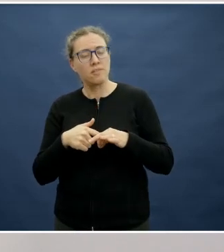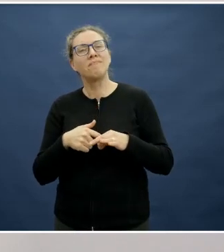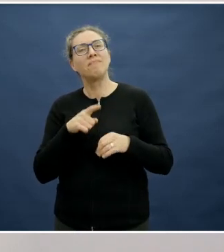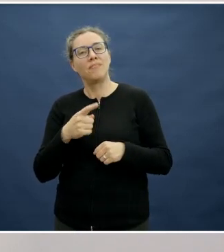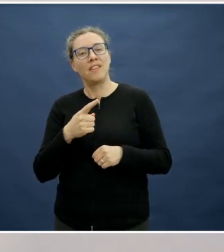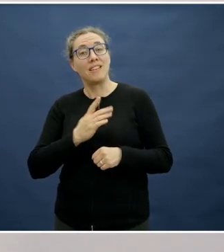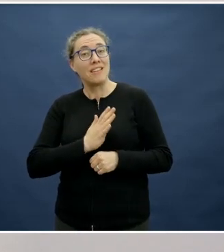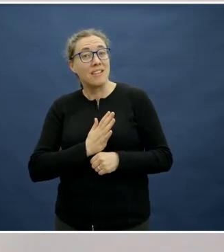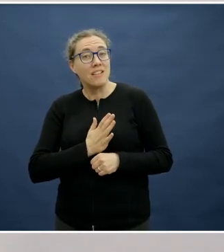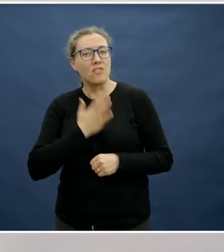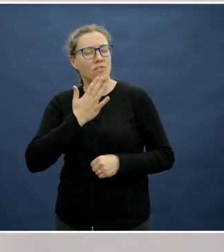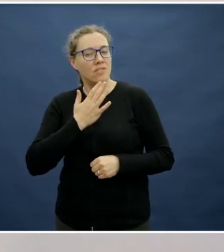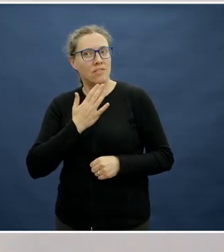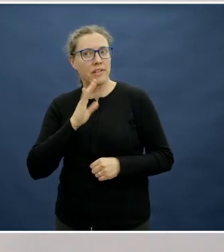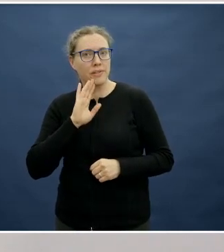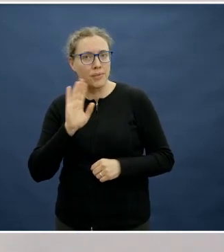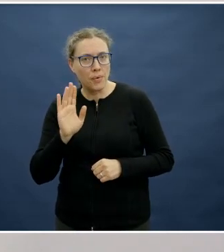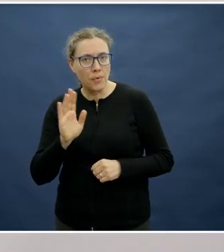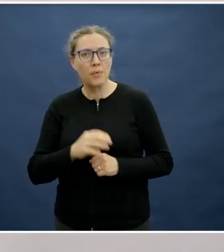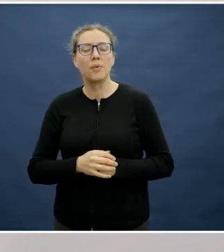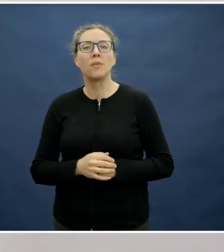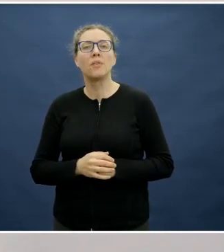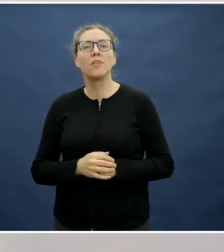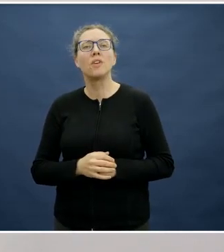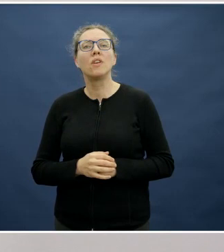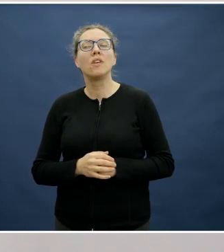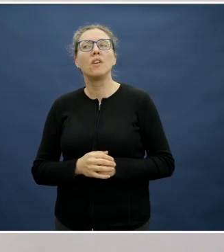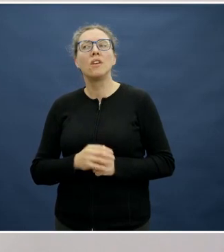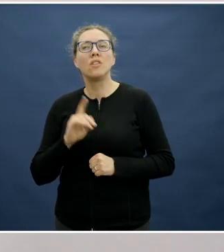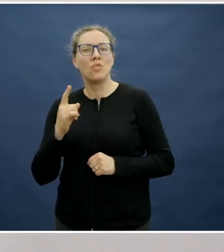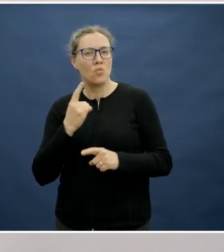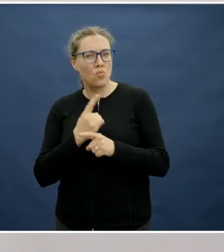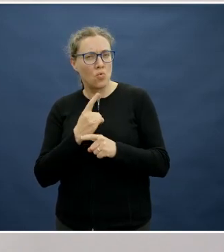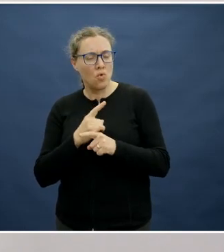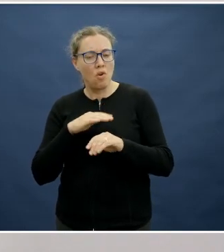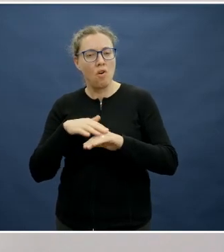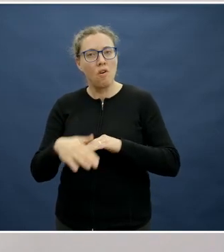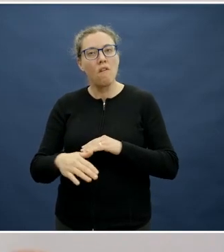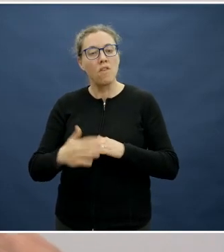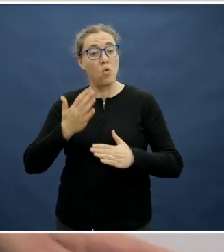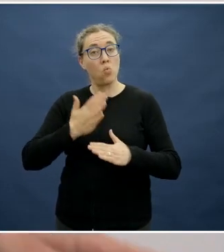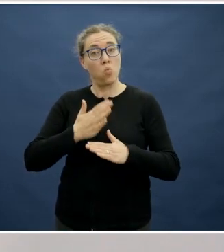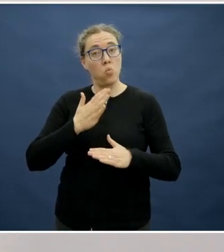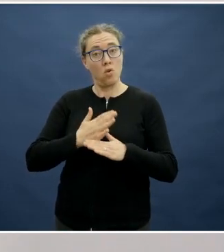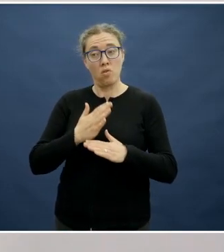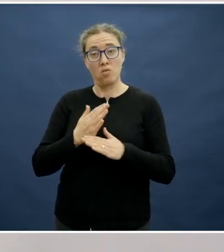research on food provisioning mention anything on the nature of the work force, as most school canteens rely heavily on volunteers?